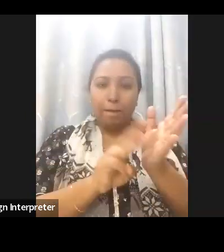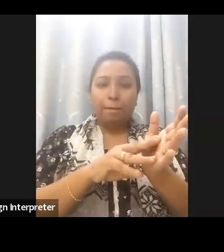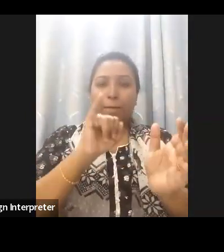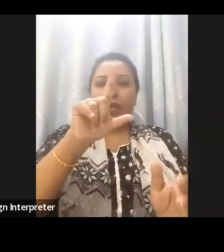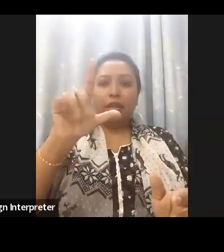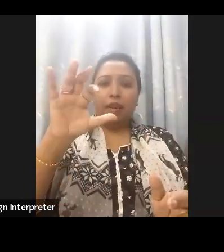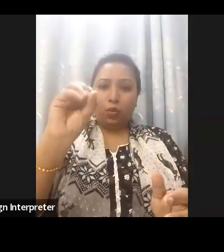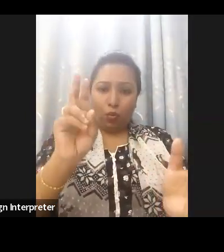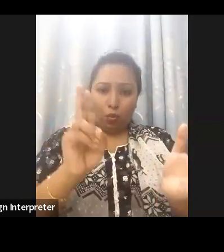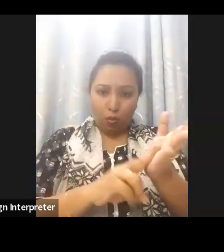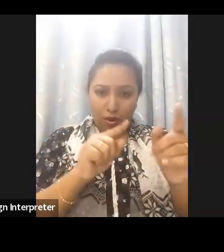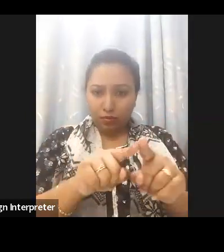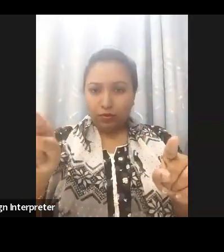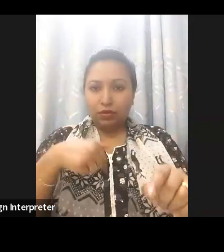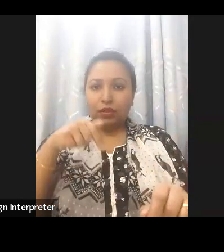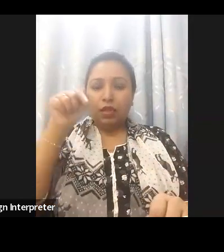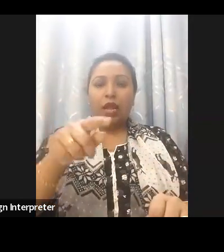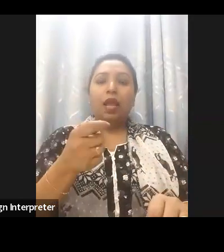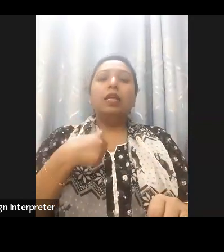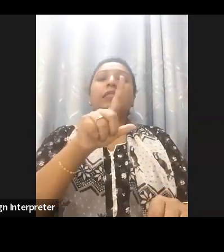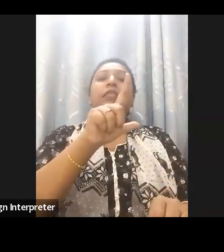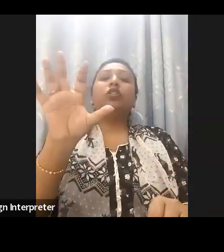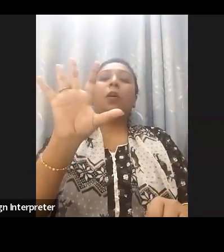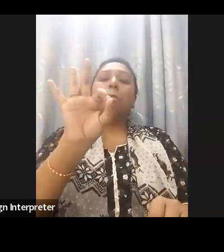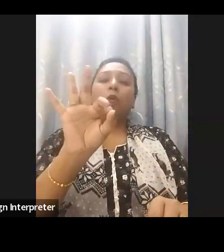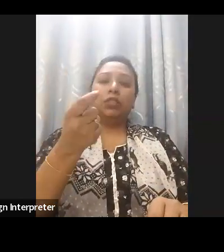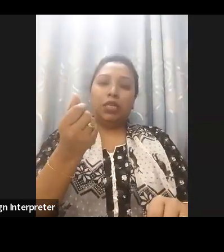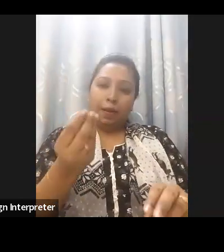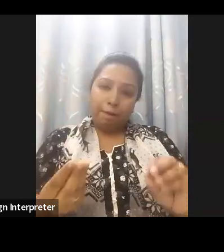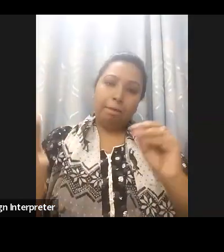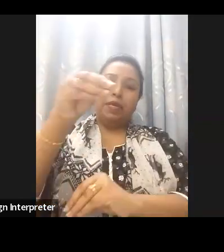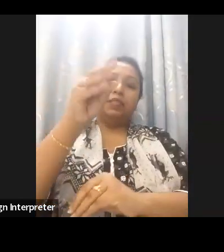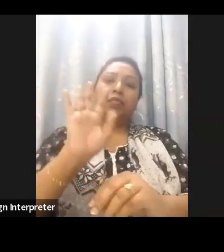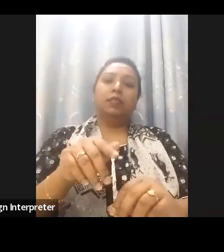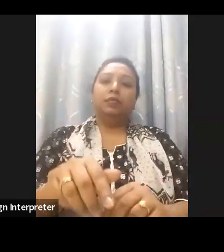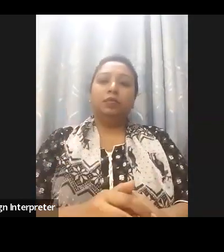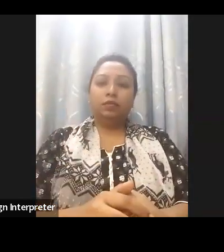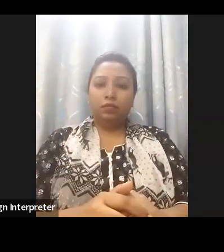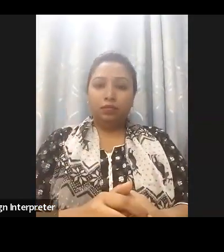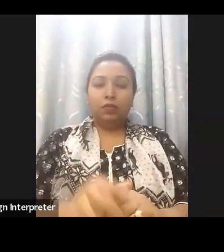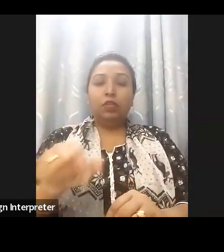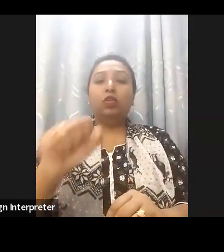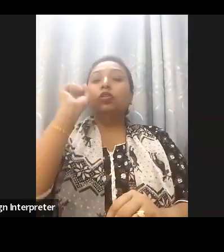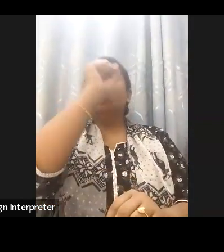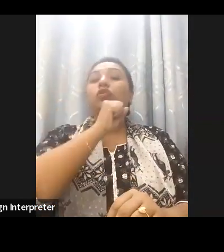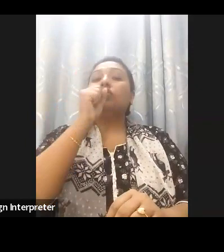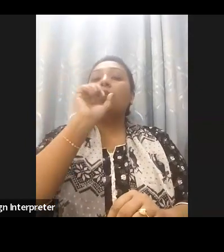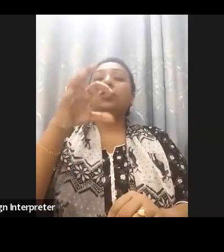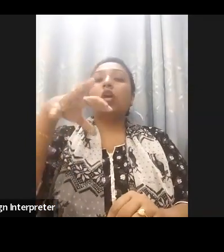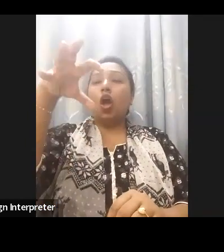from 750 taka to 850 Taka. Meanwhile the Department of Social Services has identified and registered